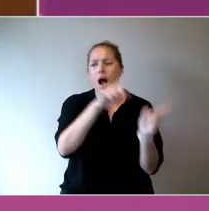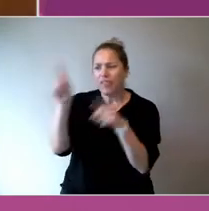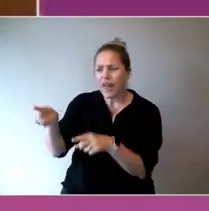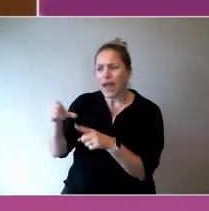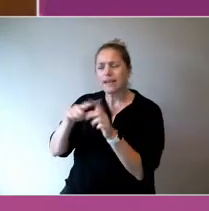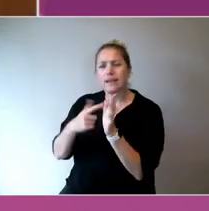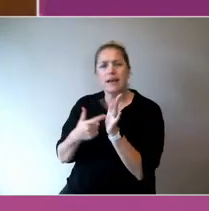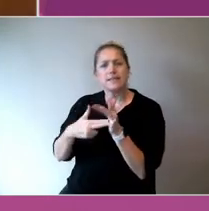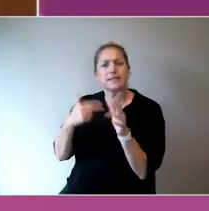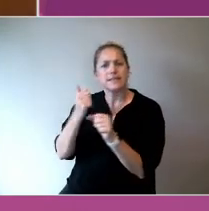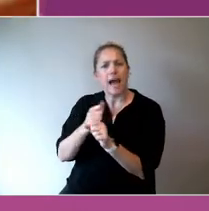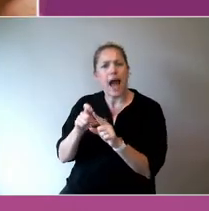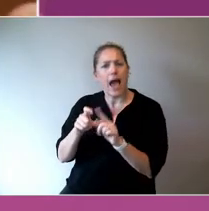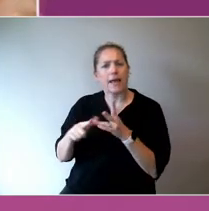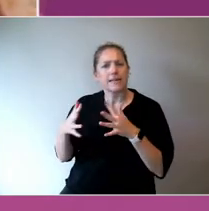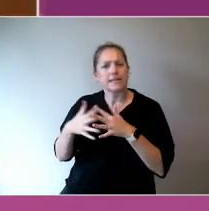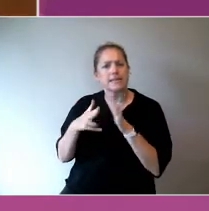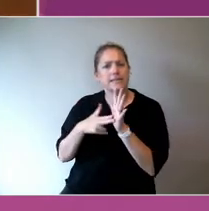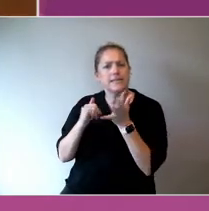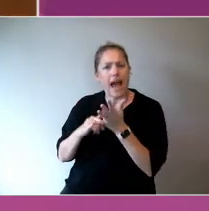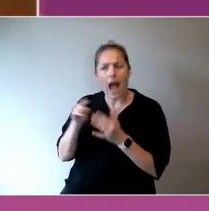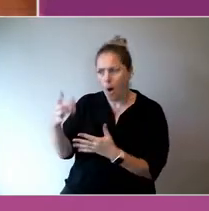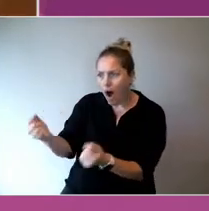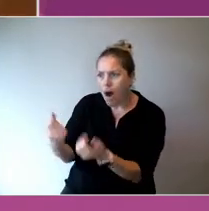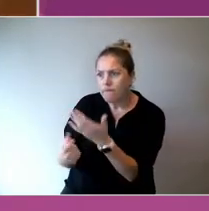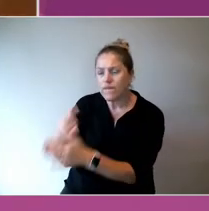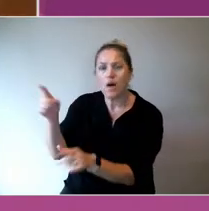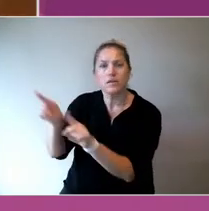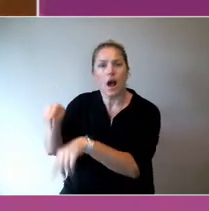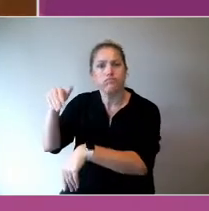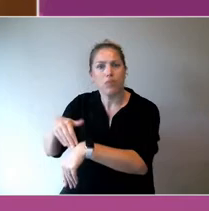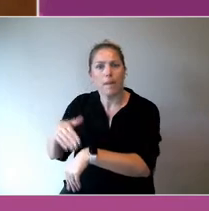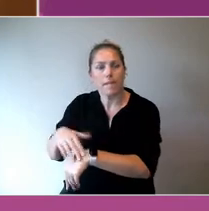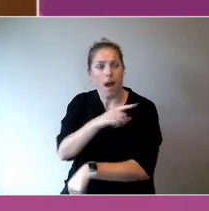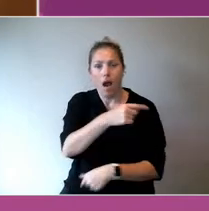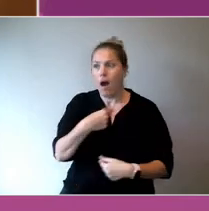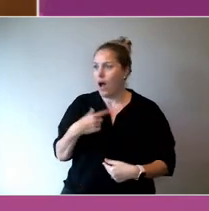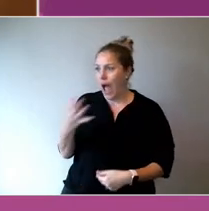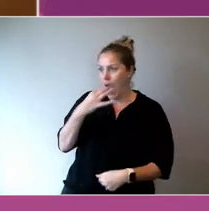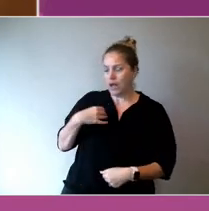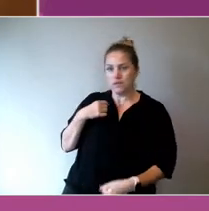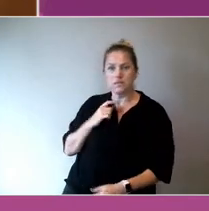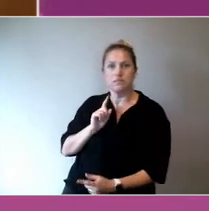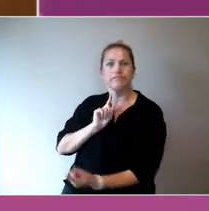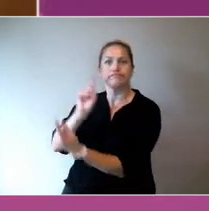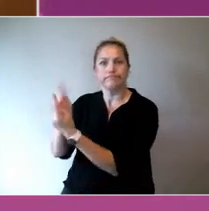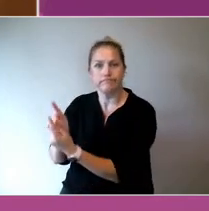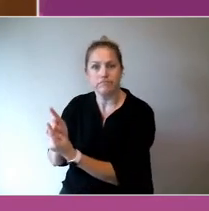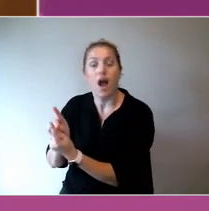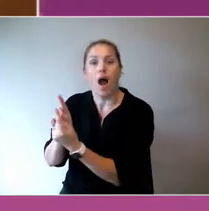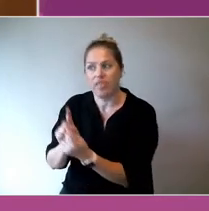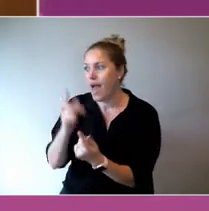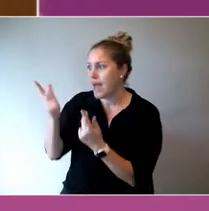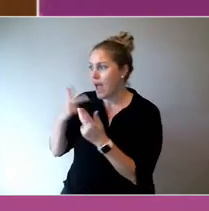what are we doing about this? The next town would say, what is the point of just doing it there?